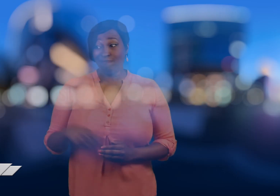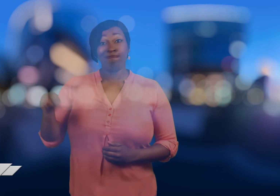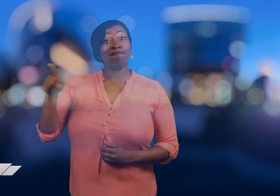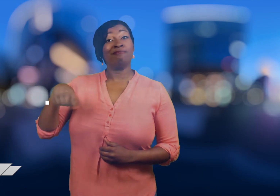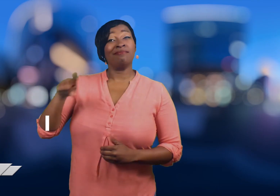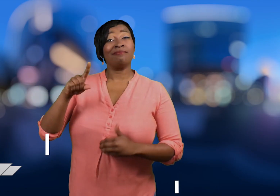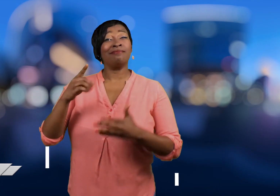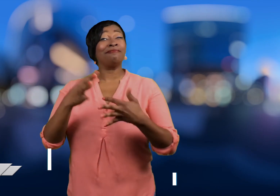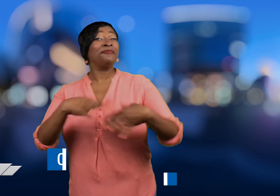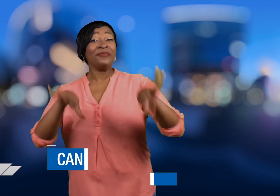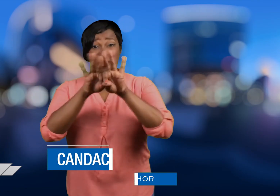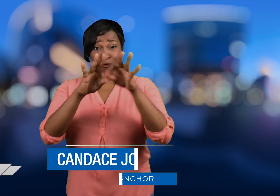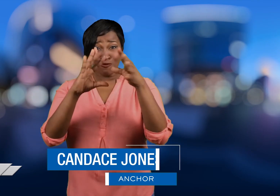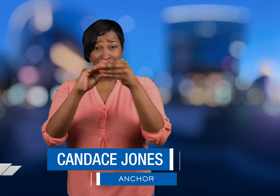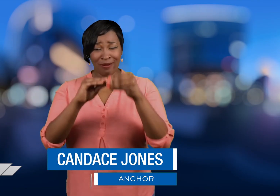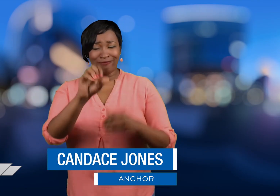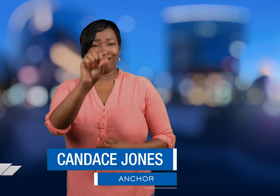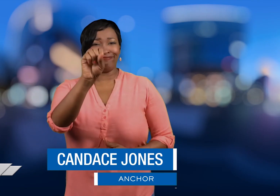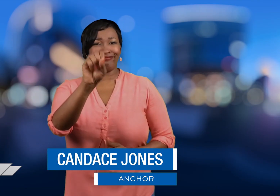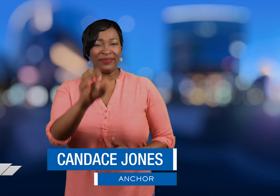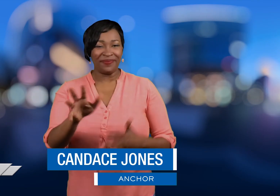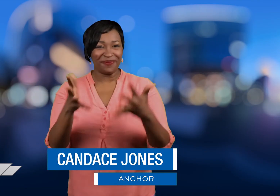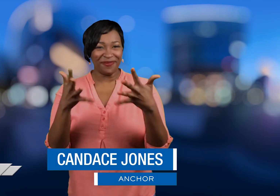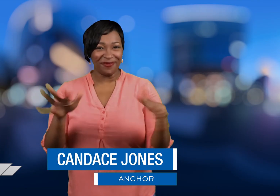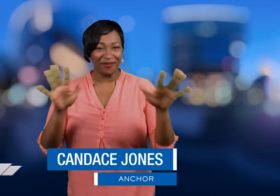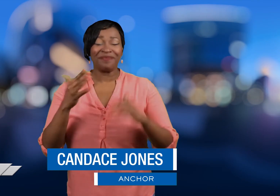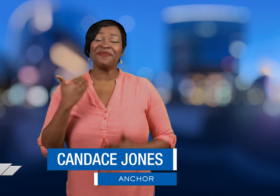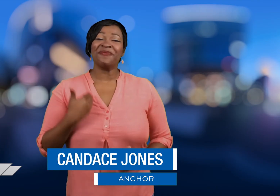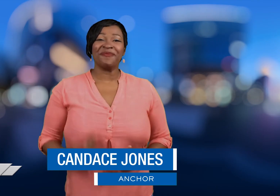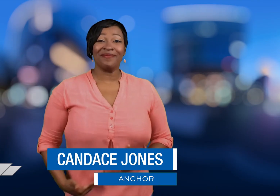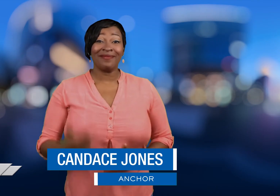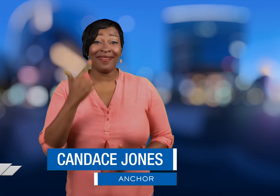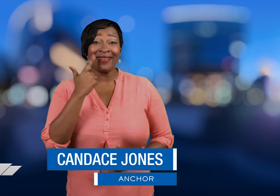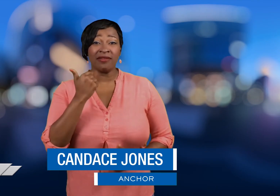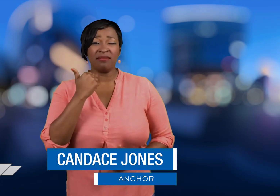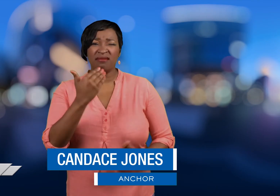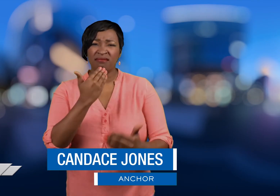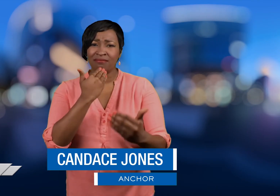And those are your top stories for today. I'm Candace Jones.